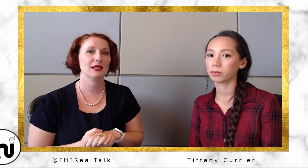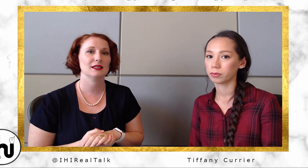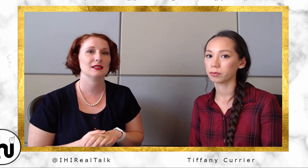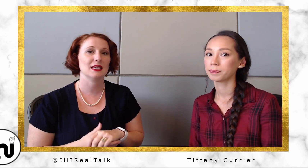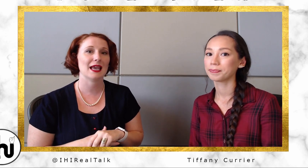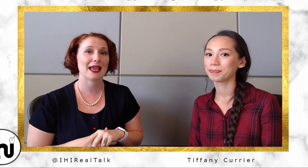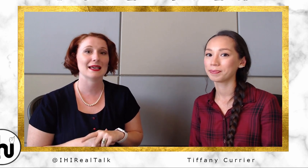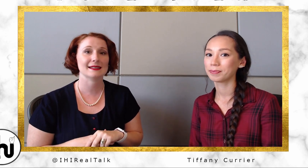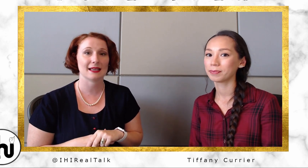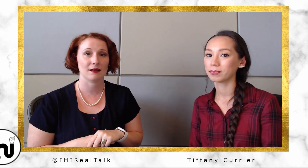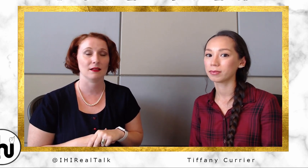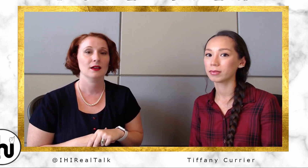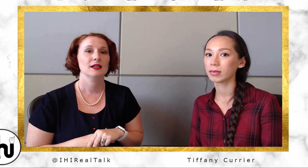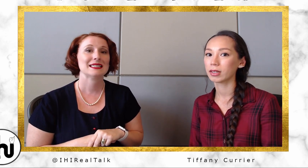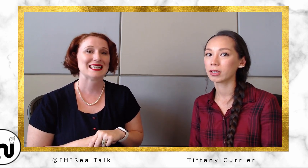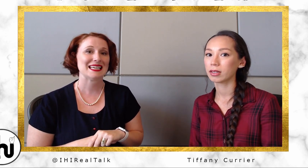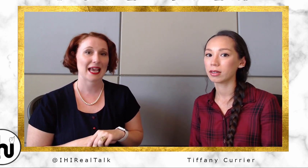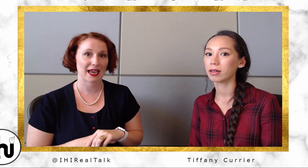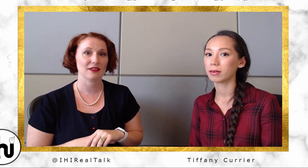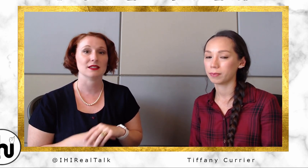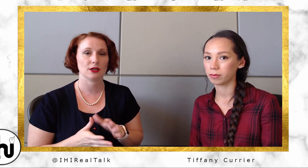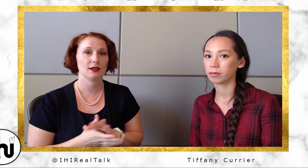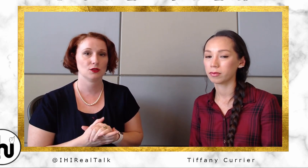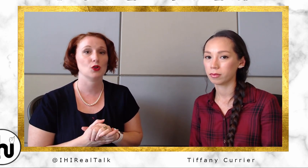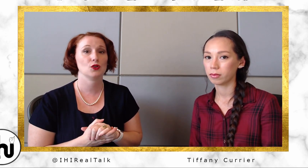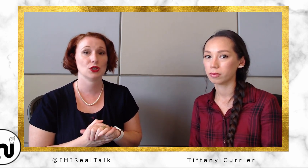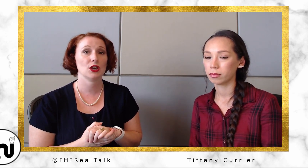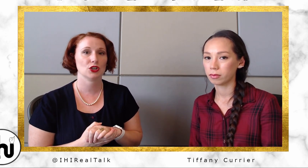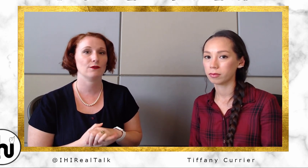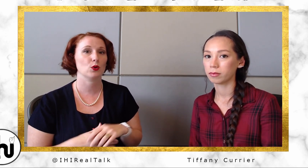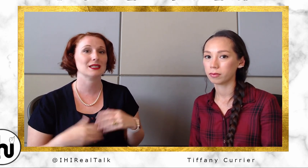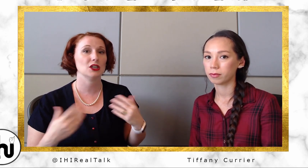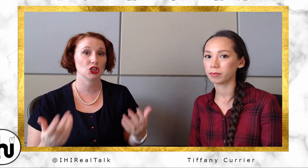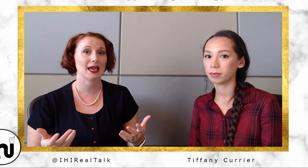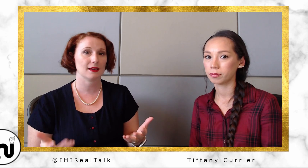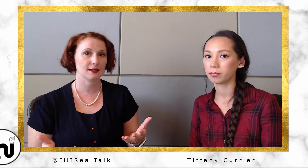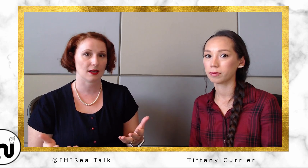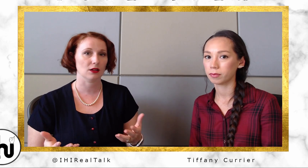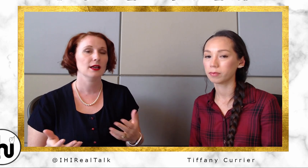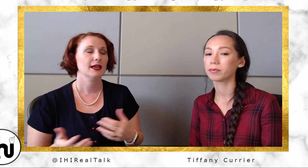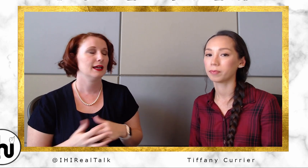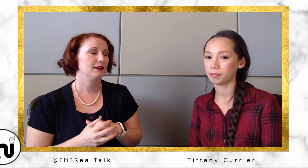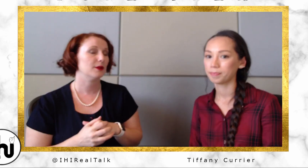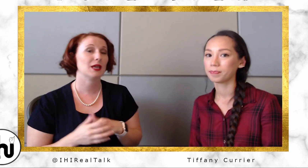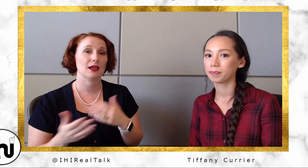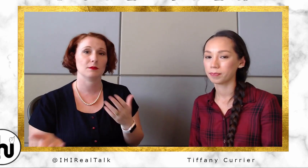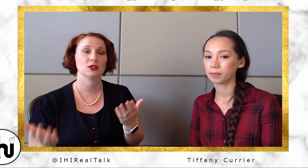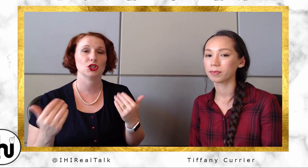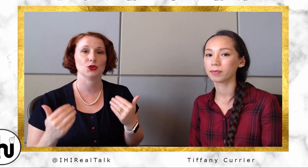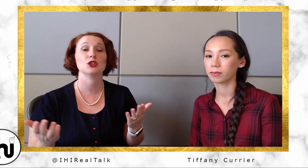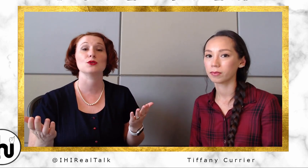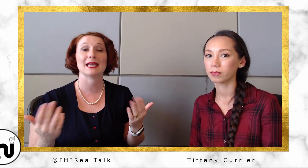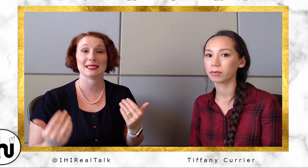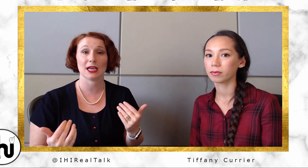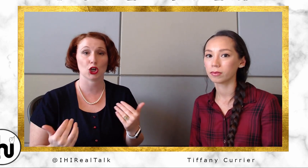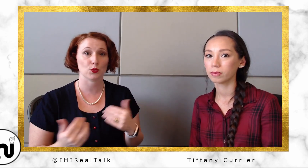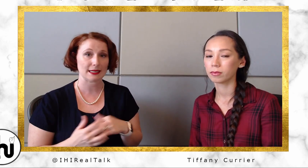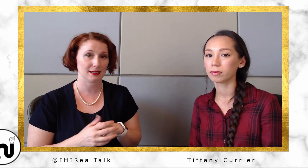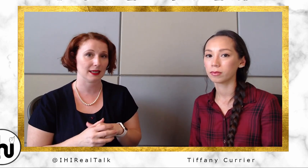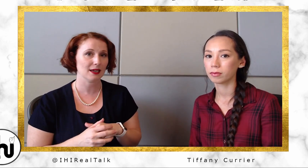It is the ASLTA, the Teachers Association for teaching ASL. It came to San Diego recently.